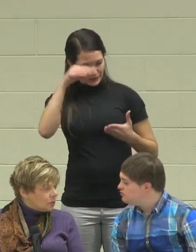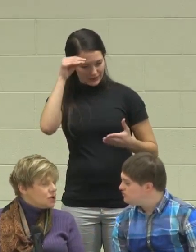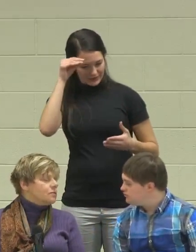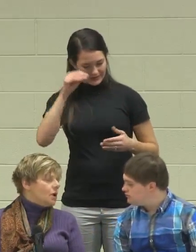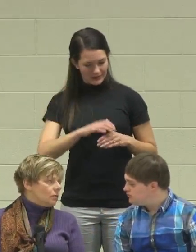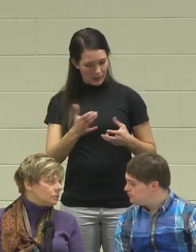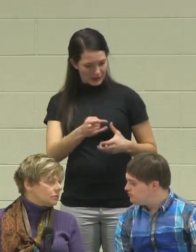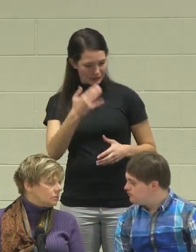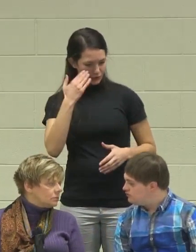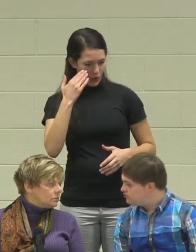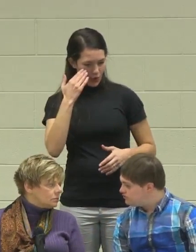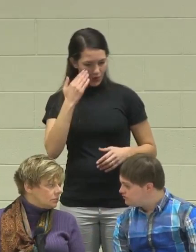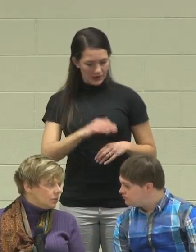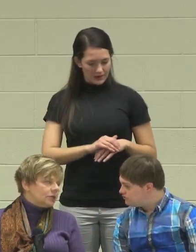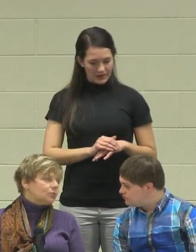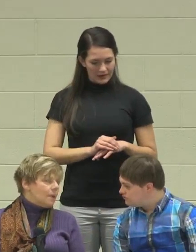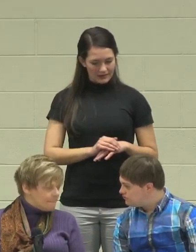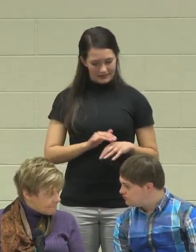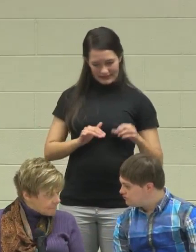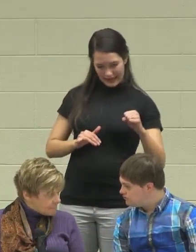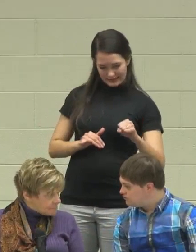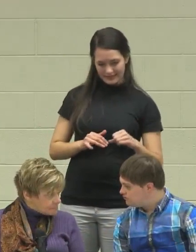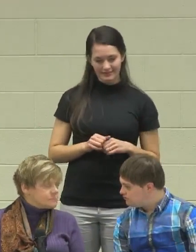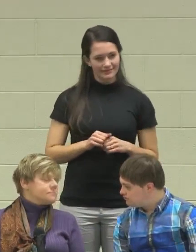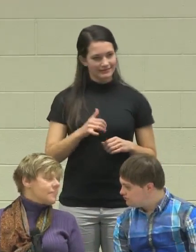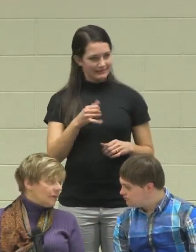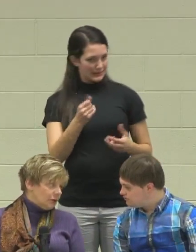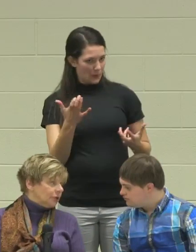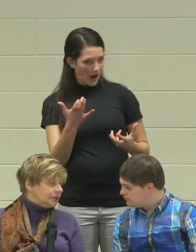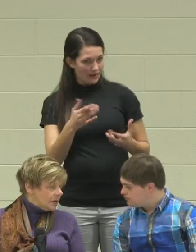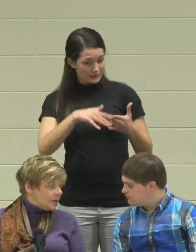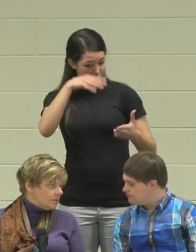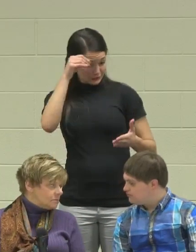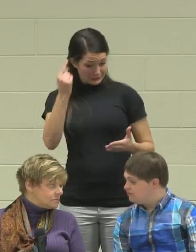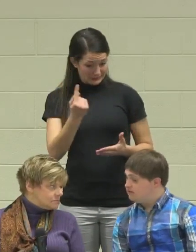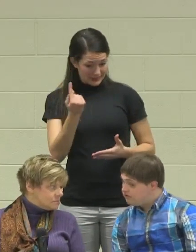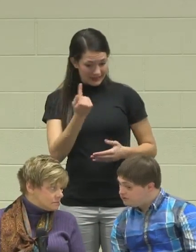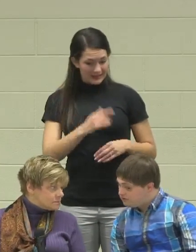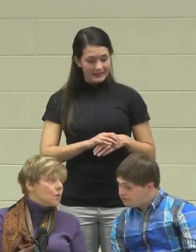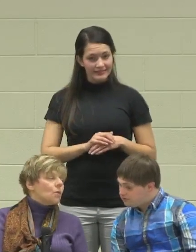What do you know? "Yes." Yes, what? Have you learned anything? "Yes."